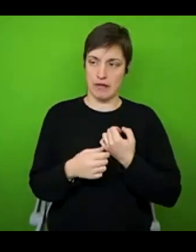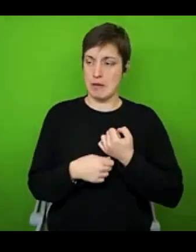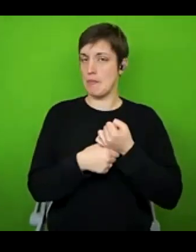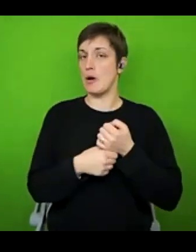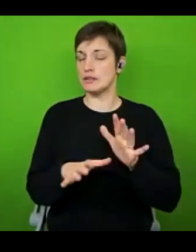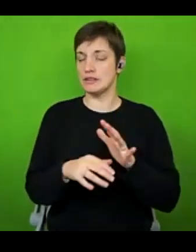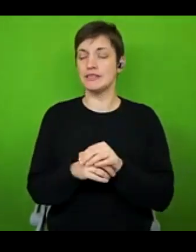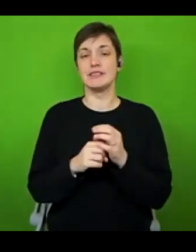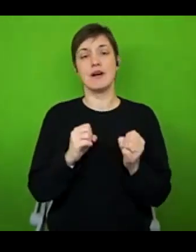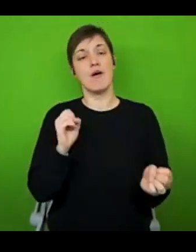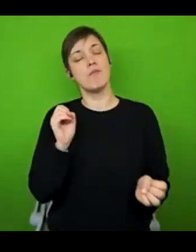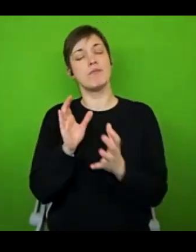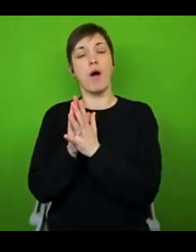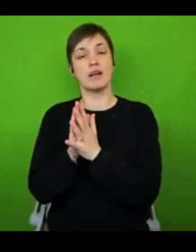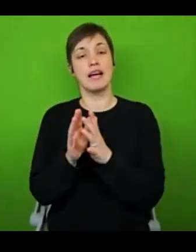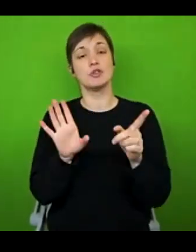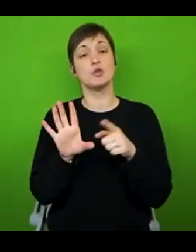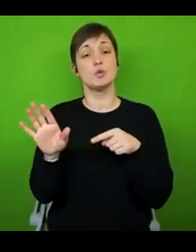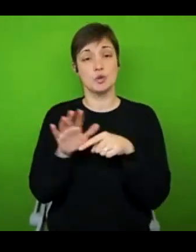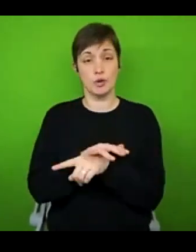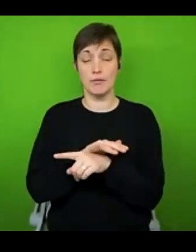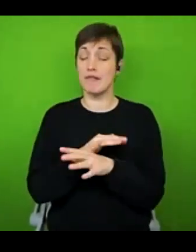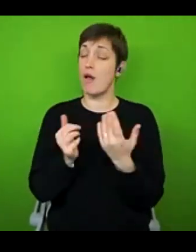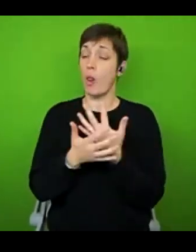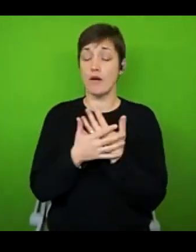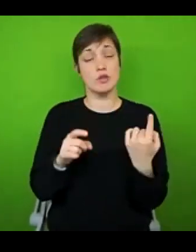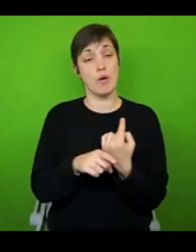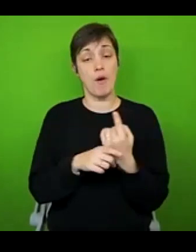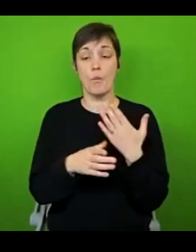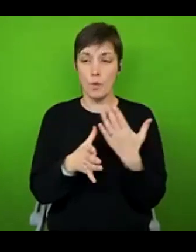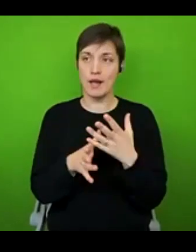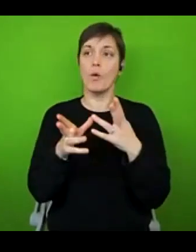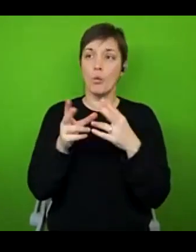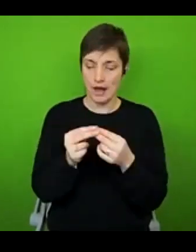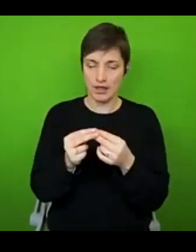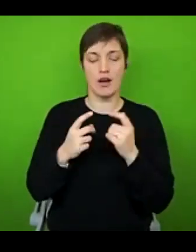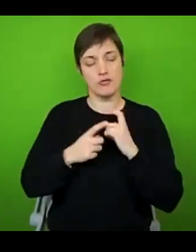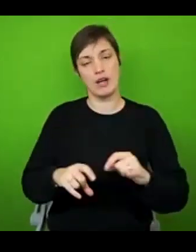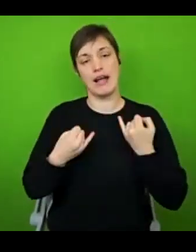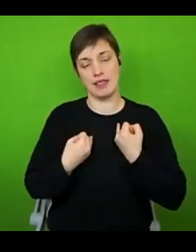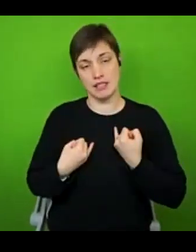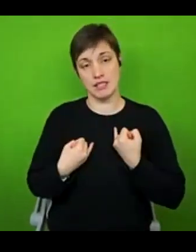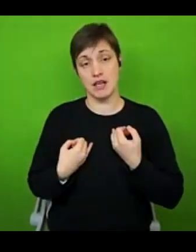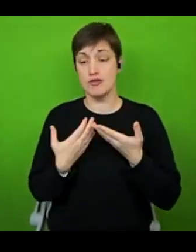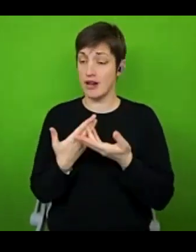channel, I have lots of stuff about working with a chronic illness. I think generally, it can be really helpful to look